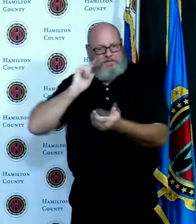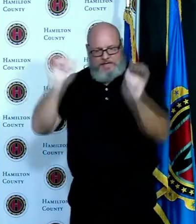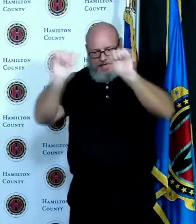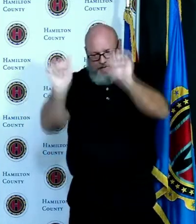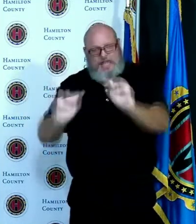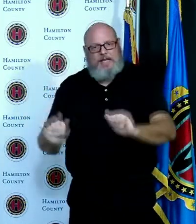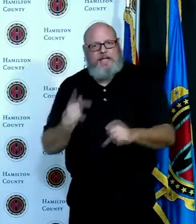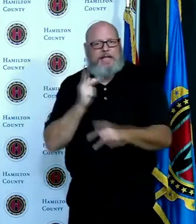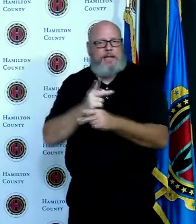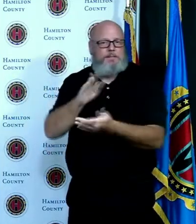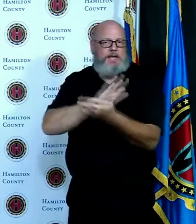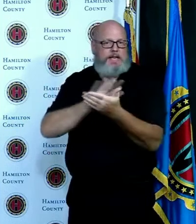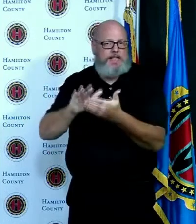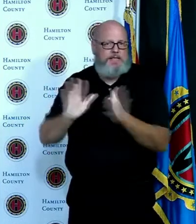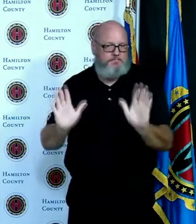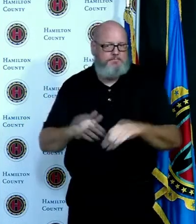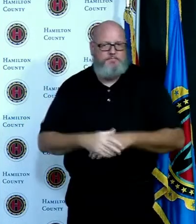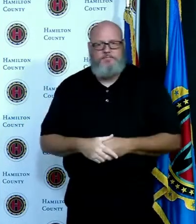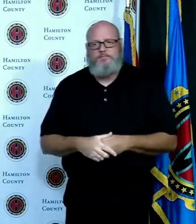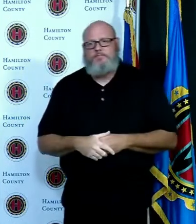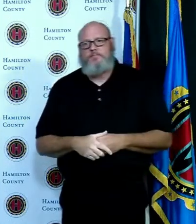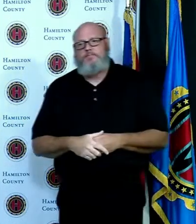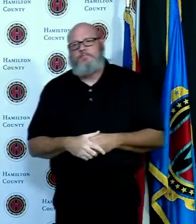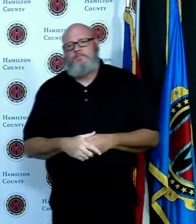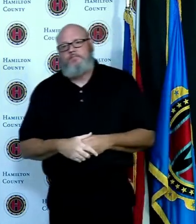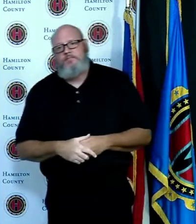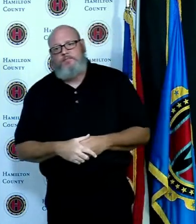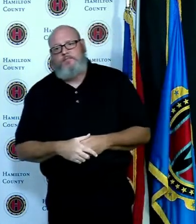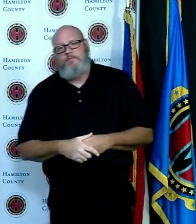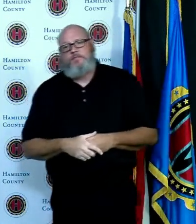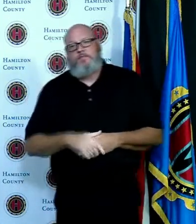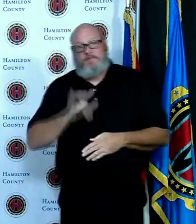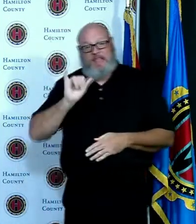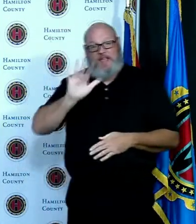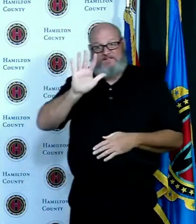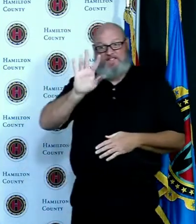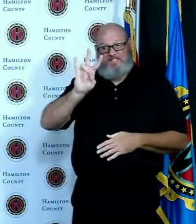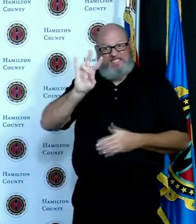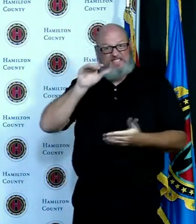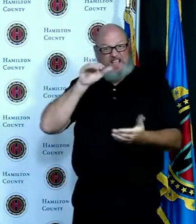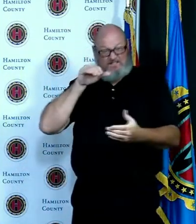voters the 57,000 voters that have already voted in person and you know we expect that contin